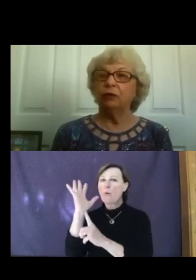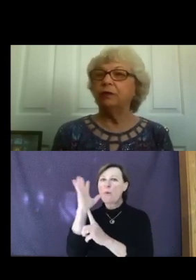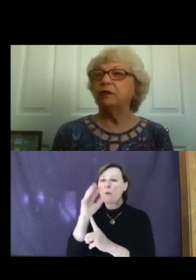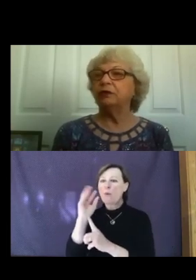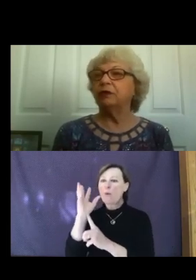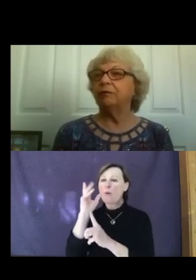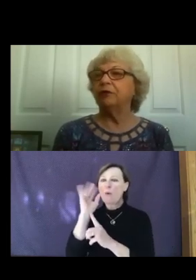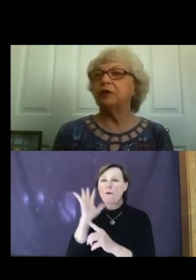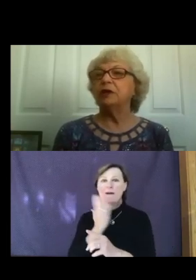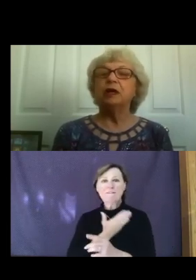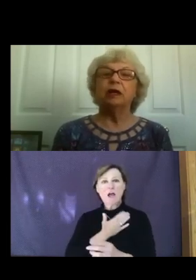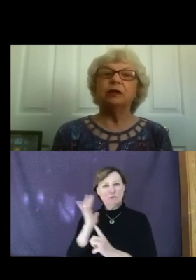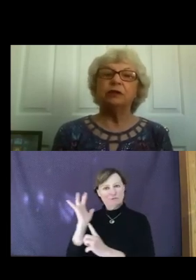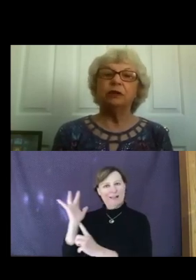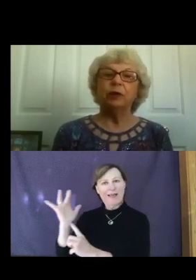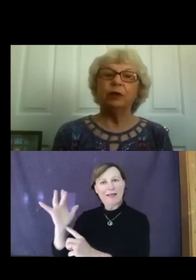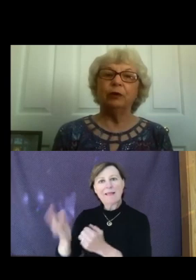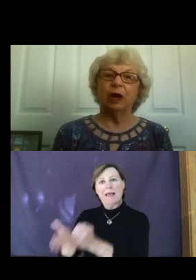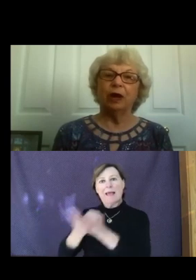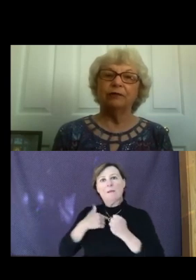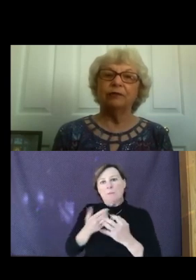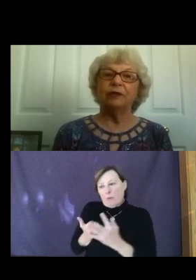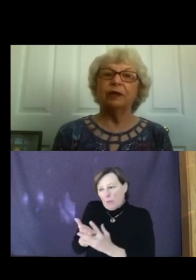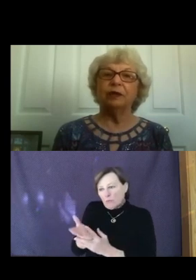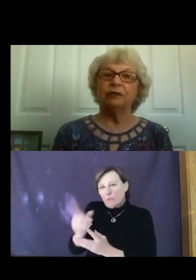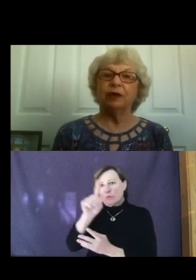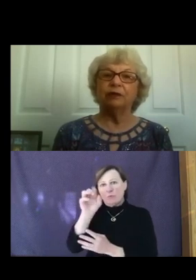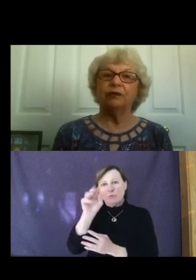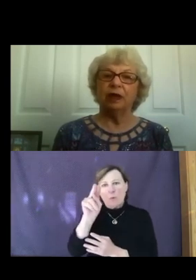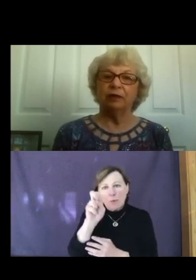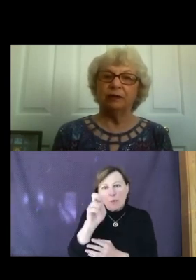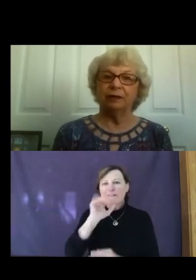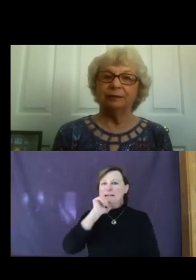discomfort until we arrive in a safe haven.